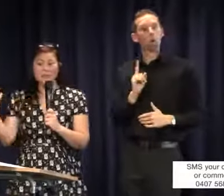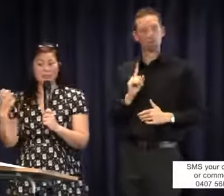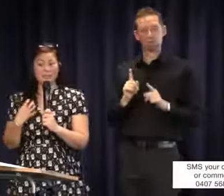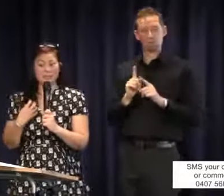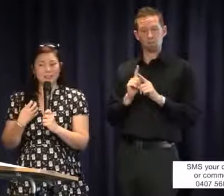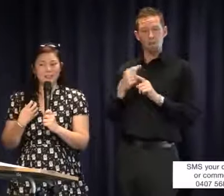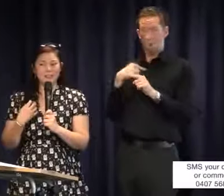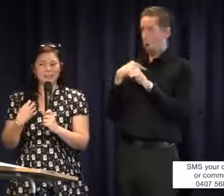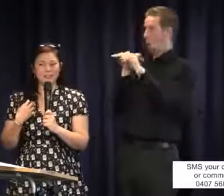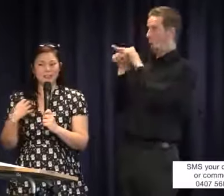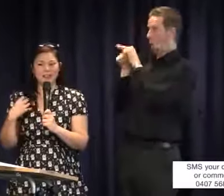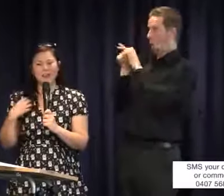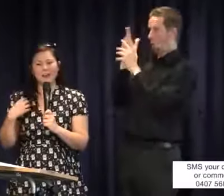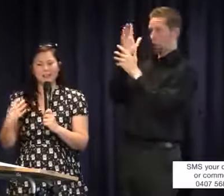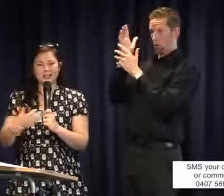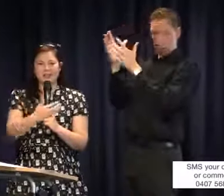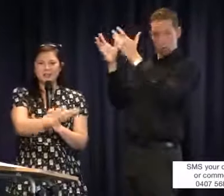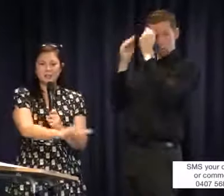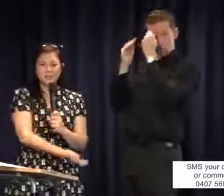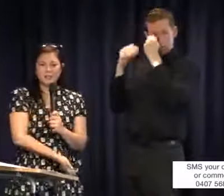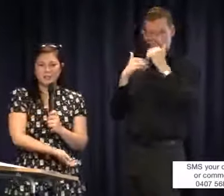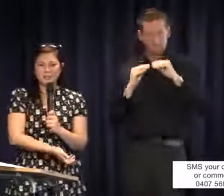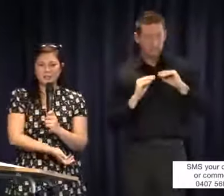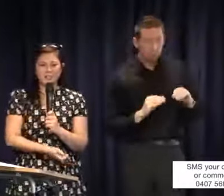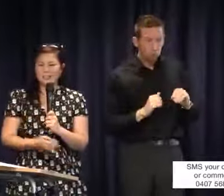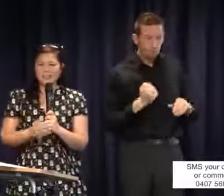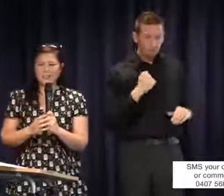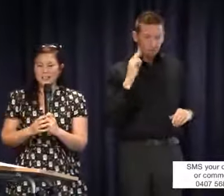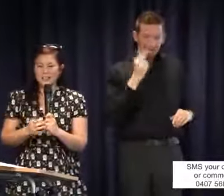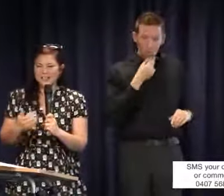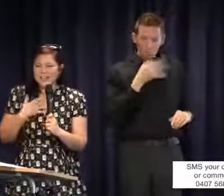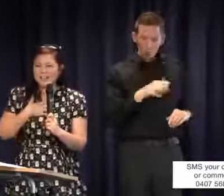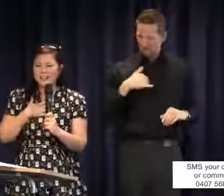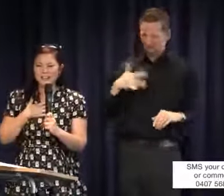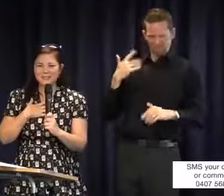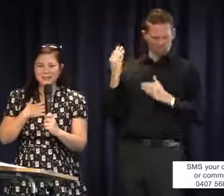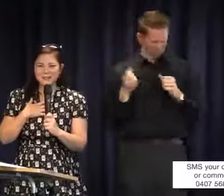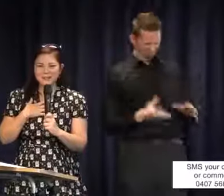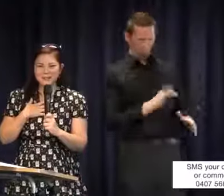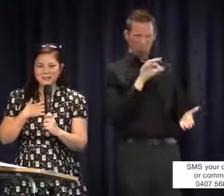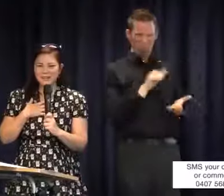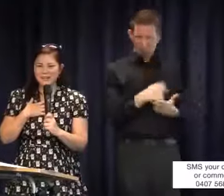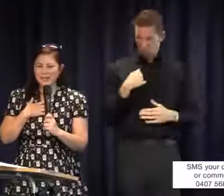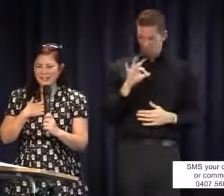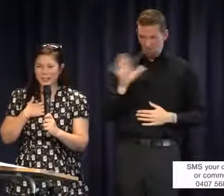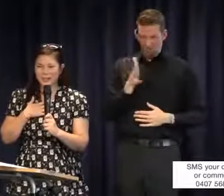what I have learned in Auslan to my deaf child was not right. I am not fluent in any way,